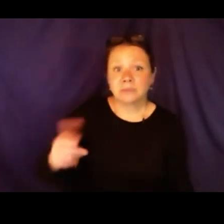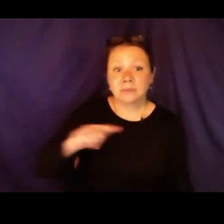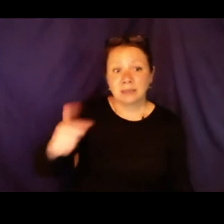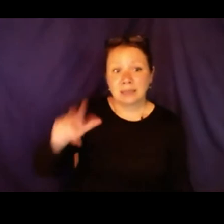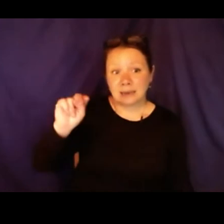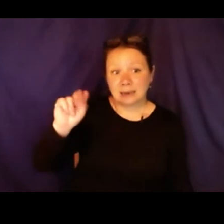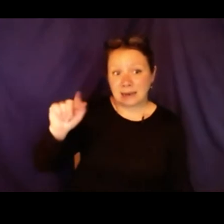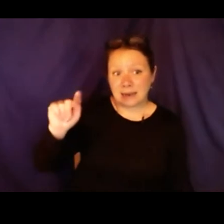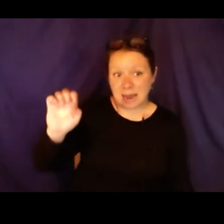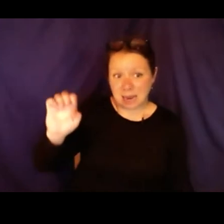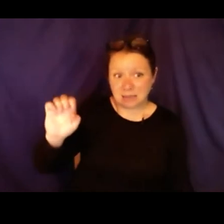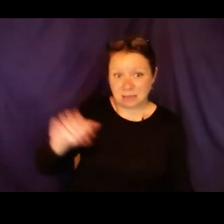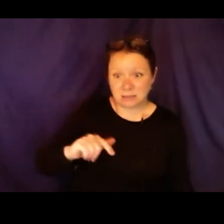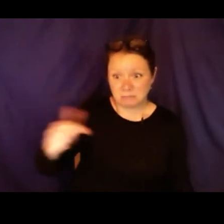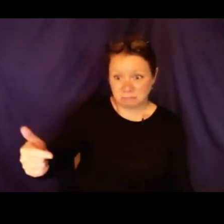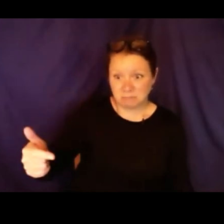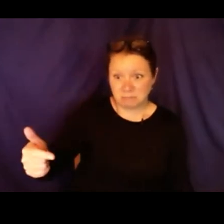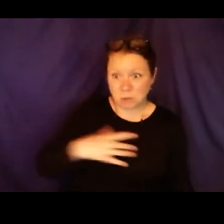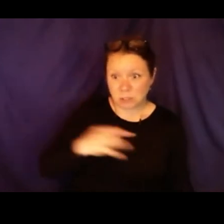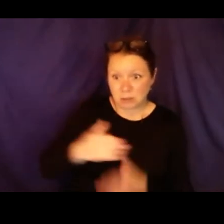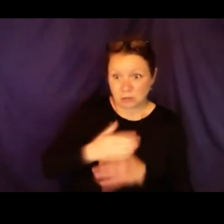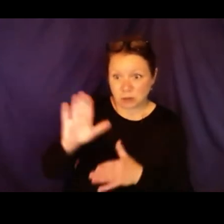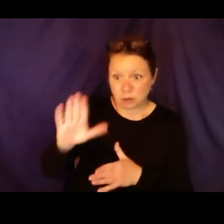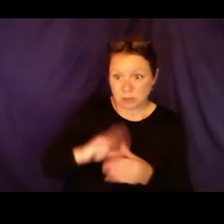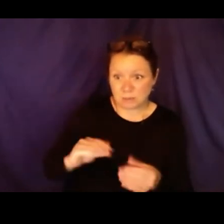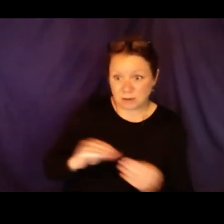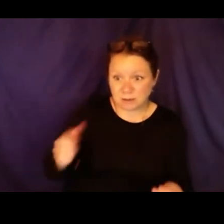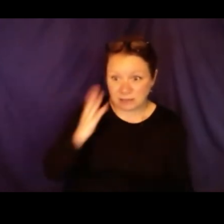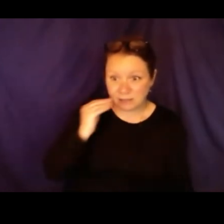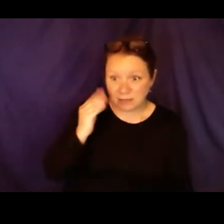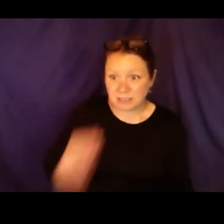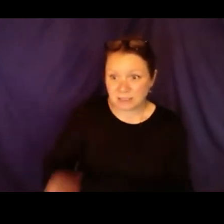thing that I want to throw out there.